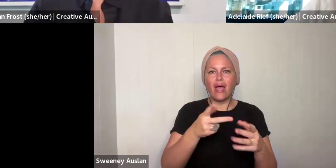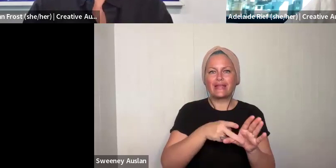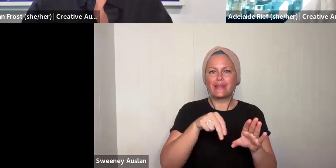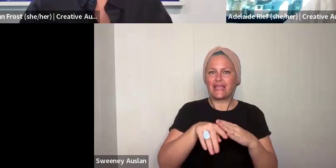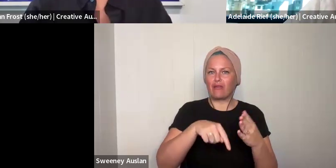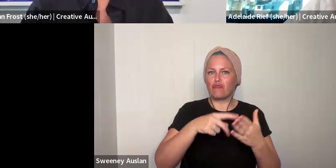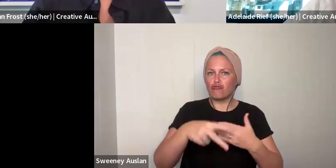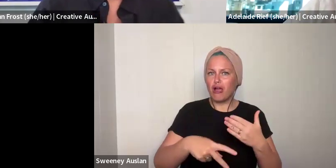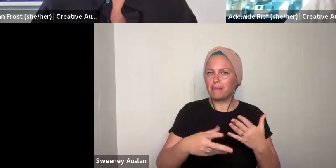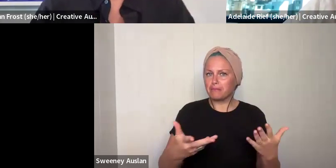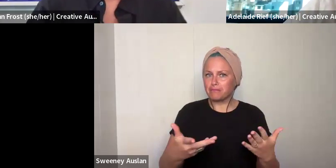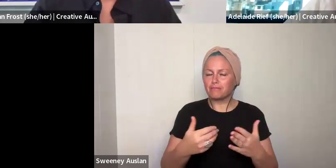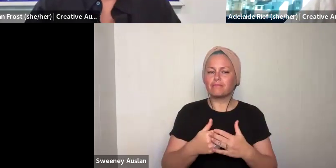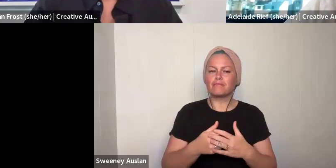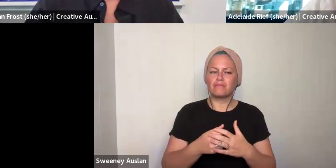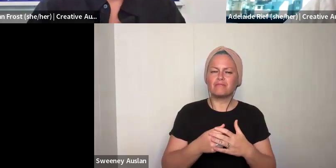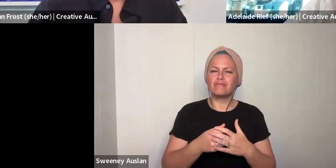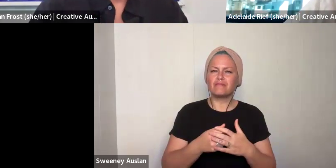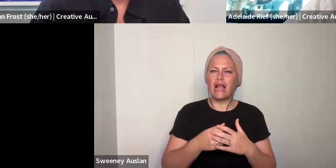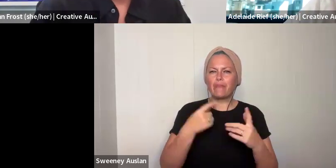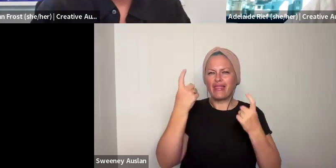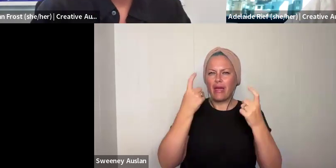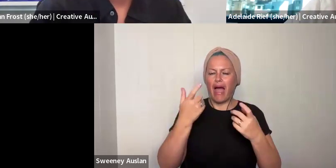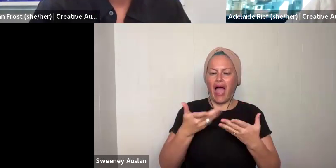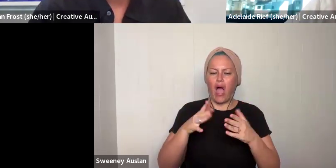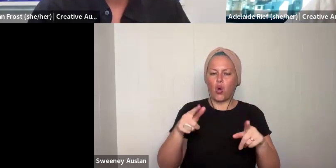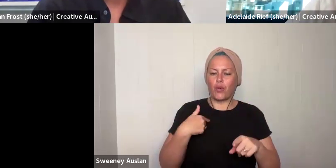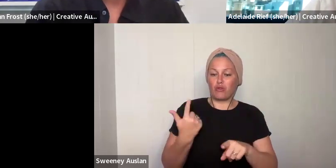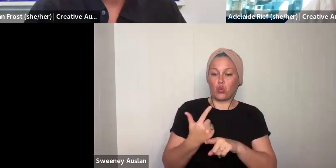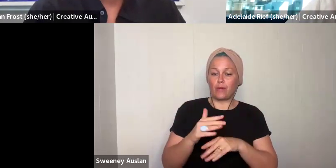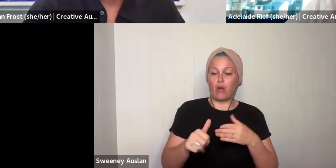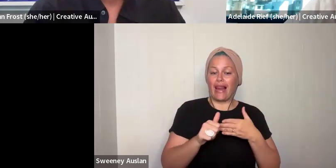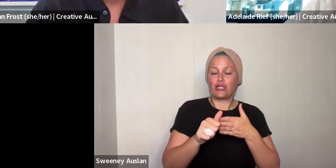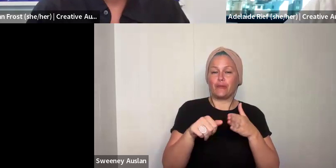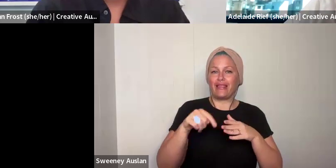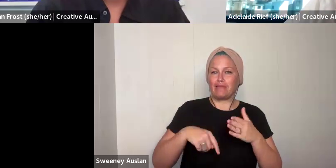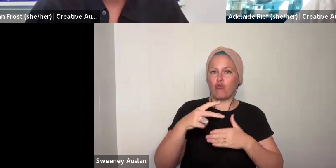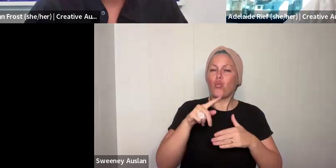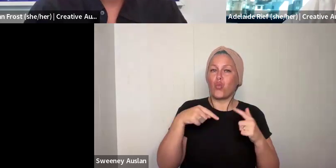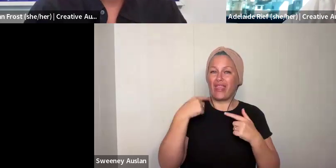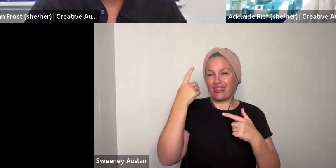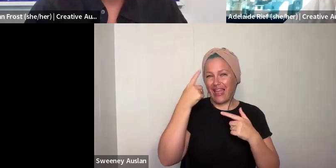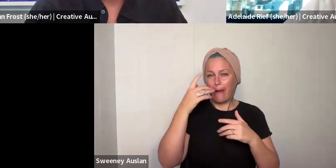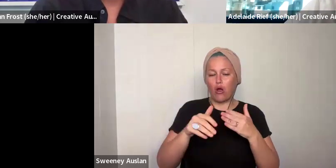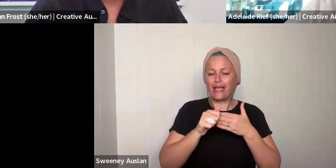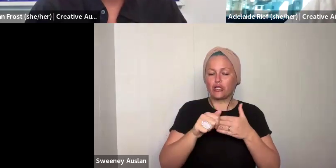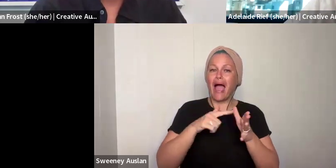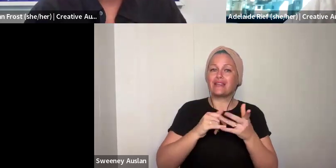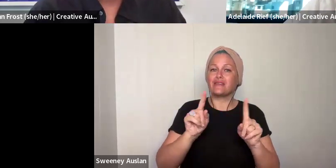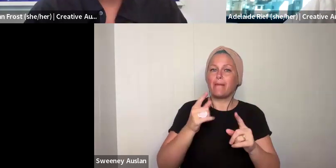participants in the program. And thinking about the way that we have talked